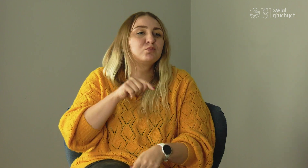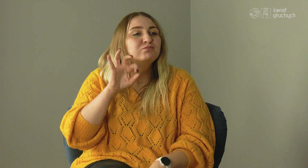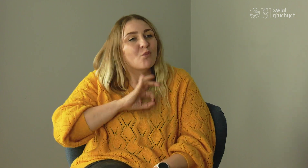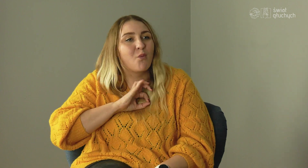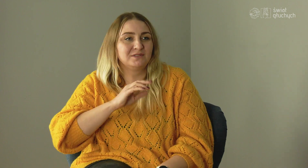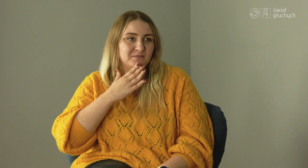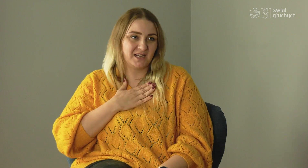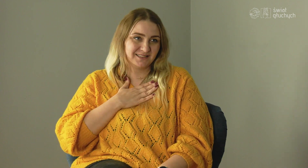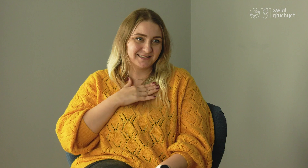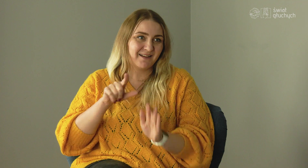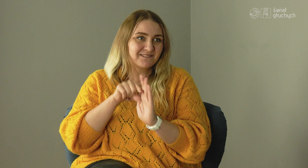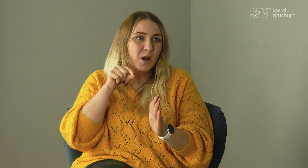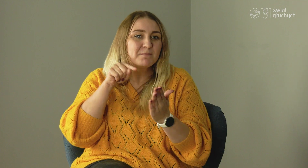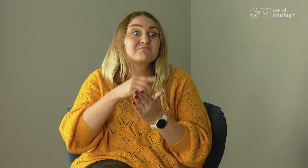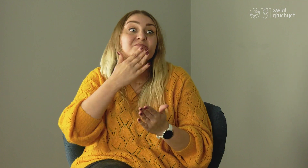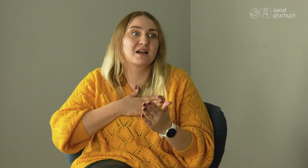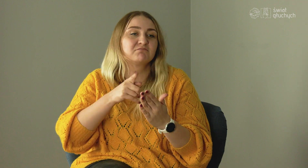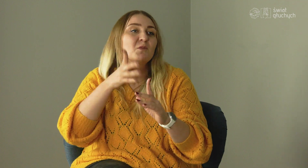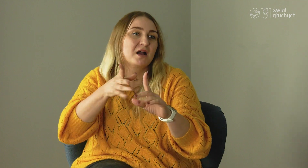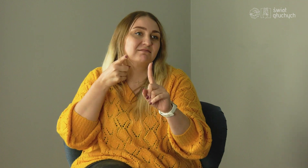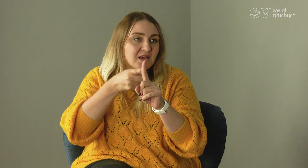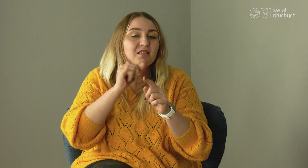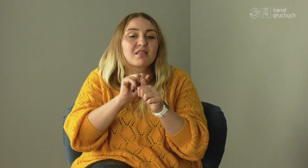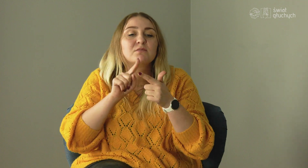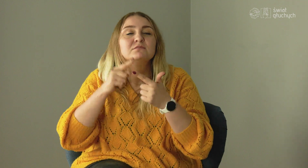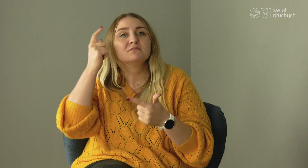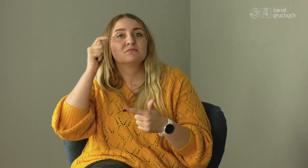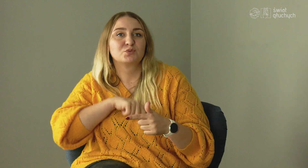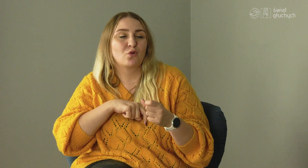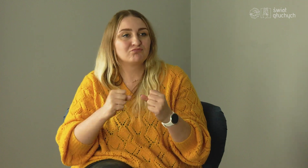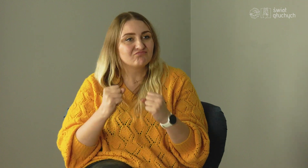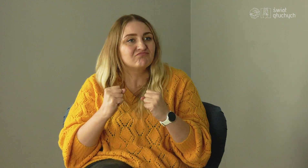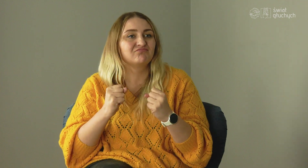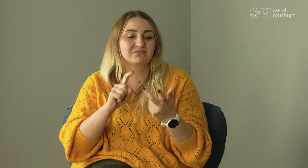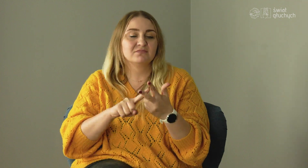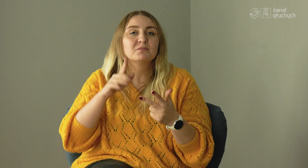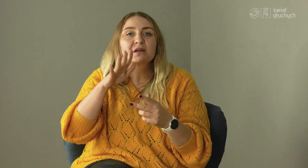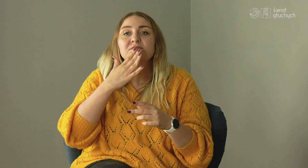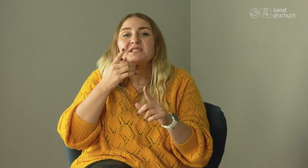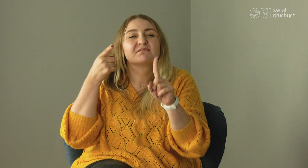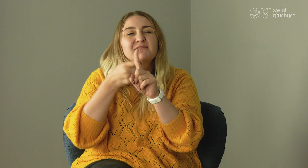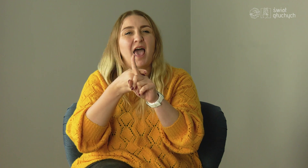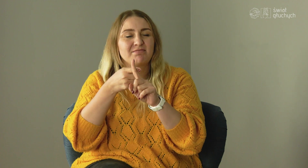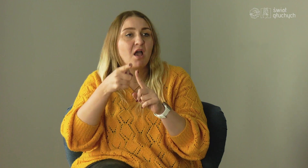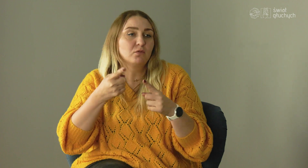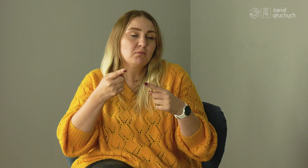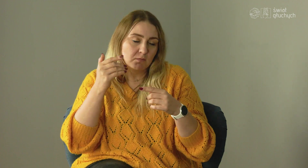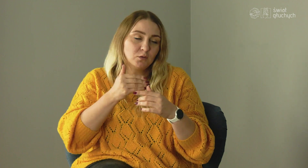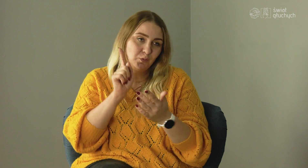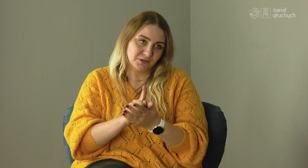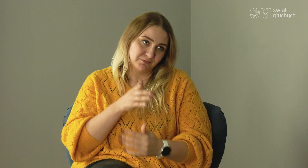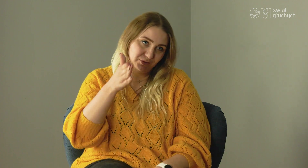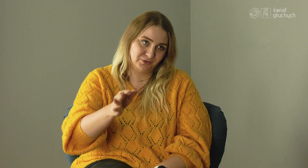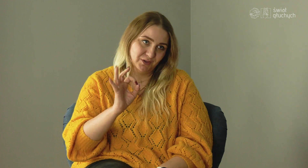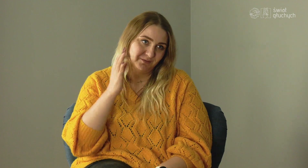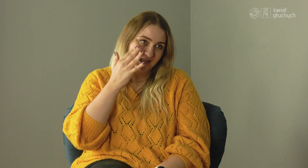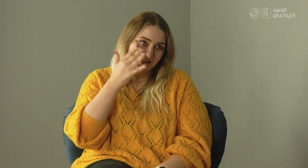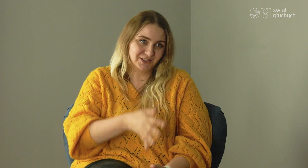only it has to be our passion, dream and goal, then it can be achieved.